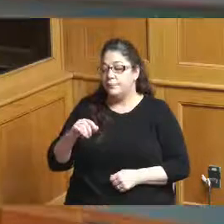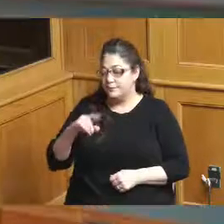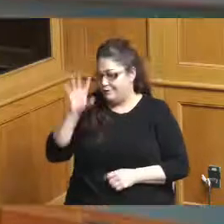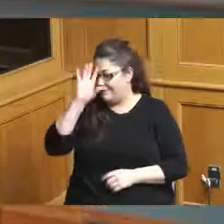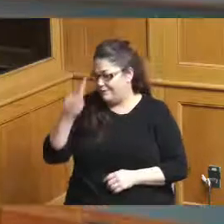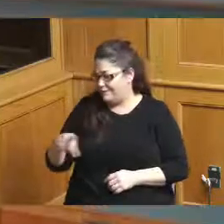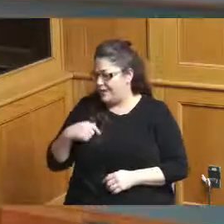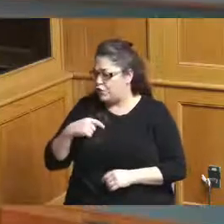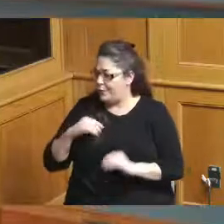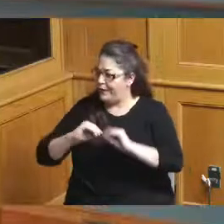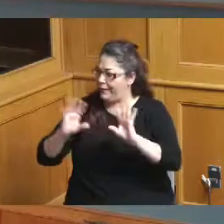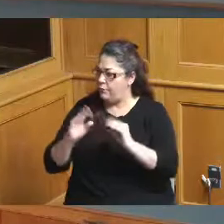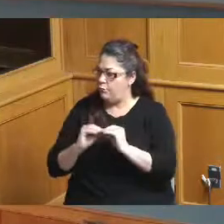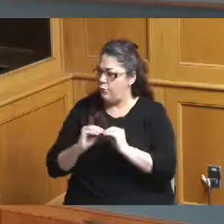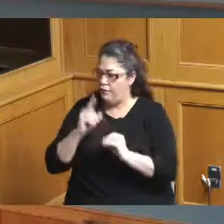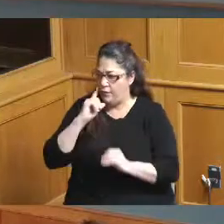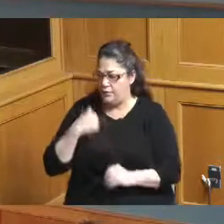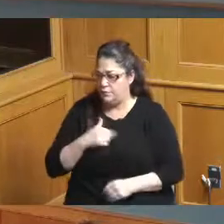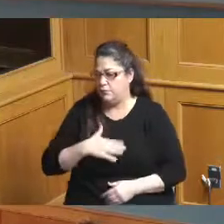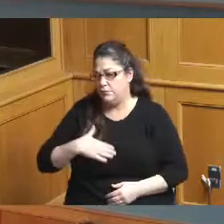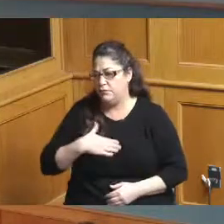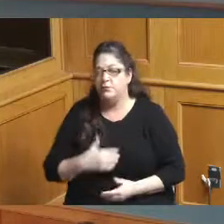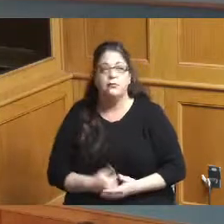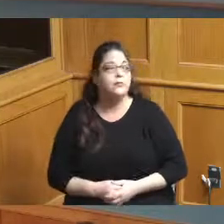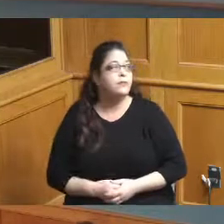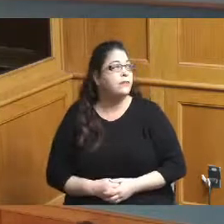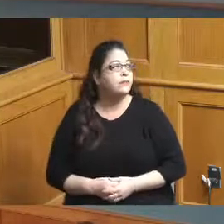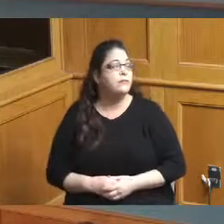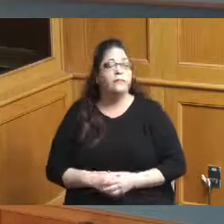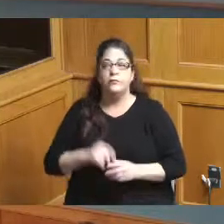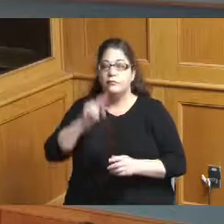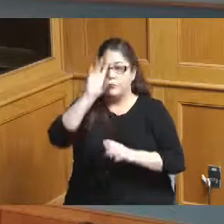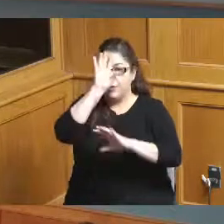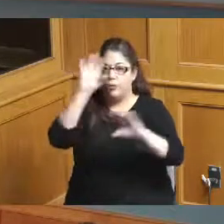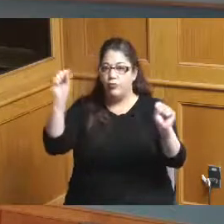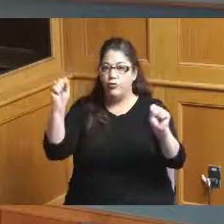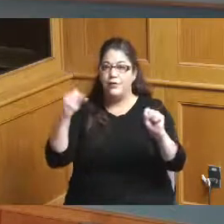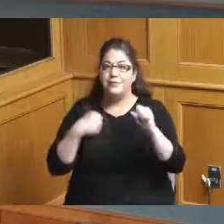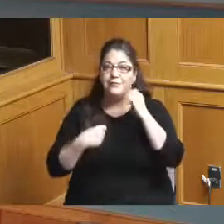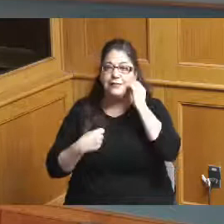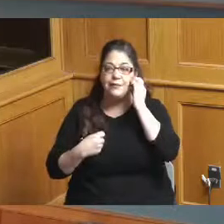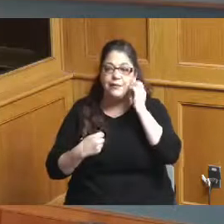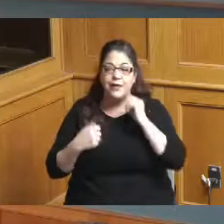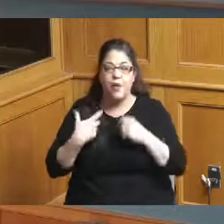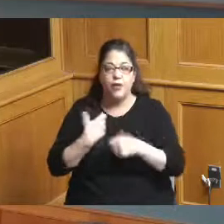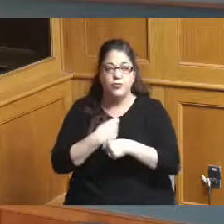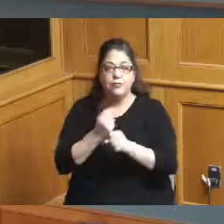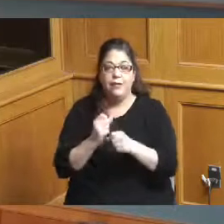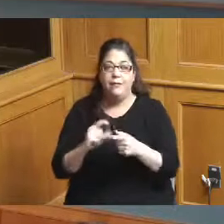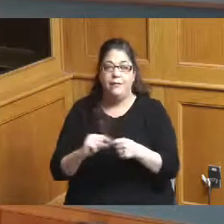thank you thank you let me just say a couple comments before I move on to Commissioner Driehaus